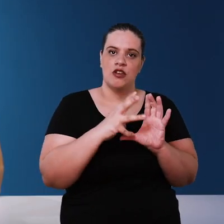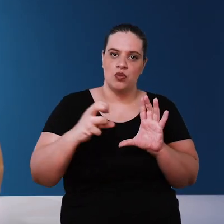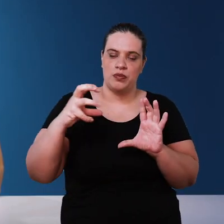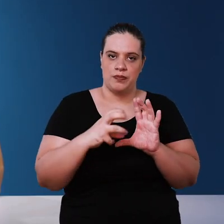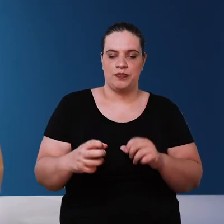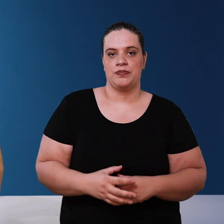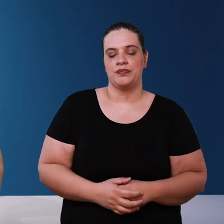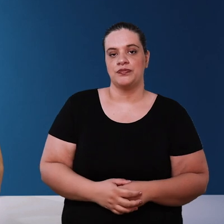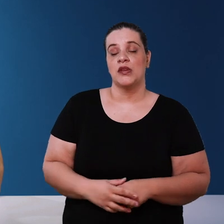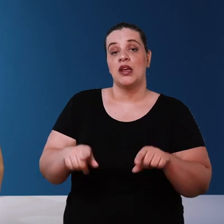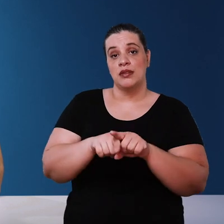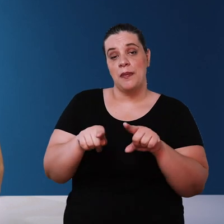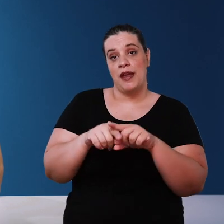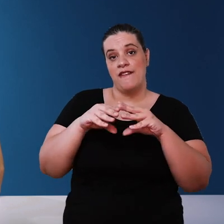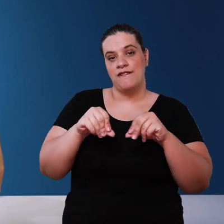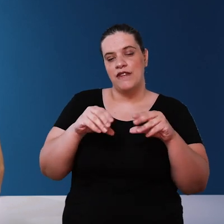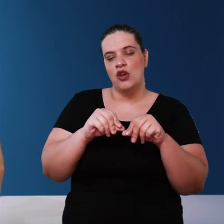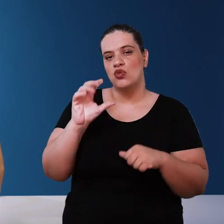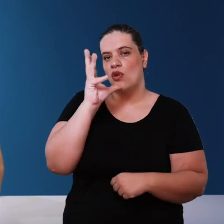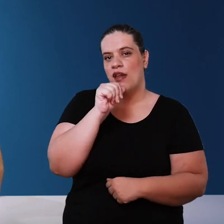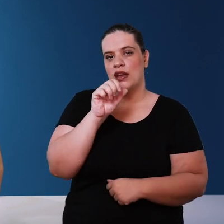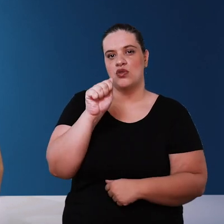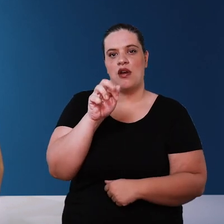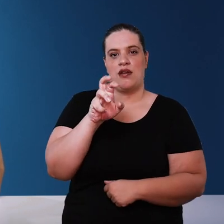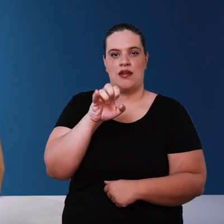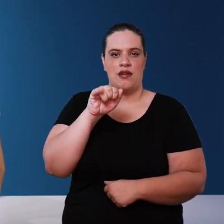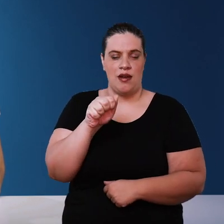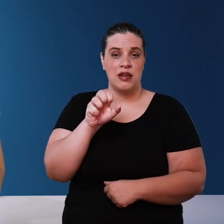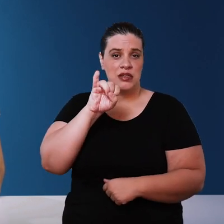slow sand filters a simple production filter that in addition